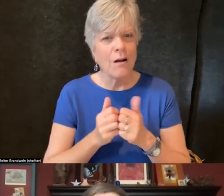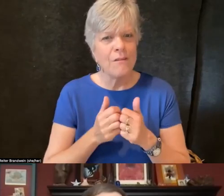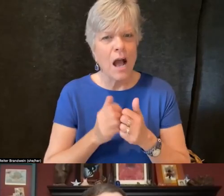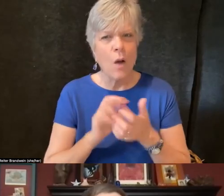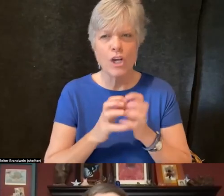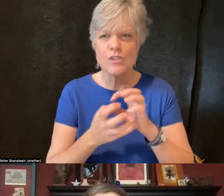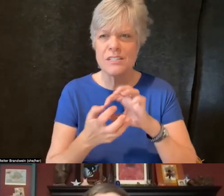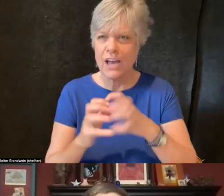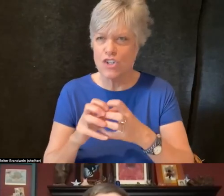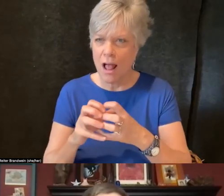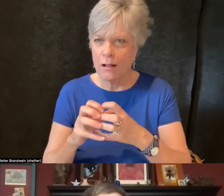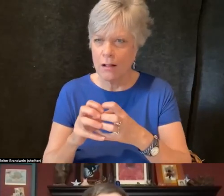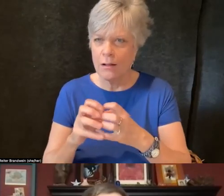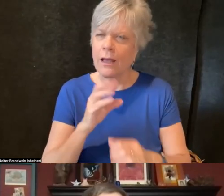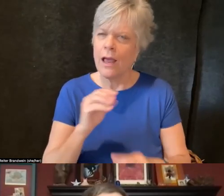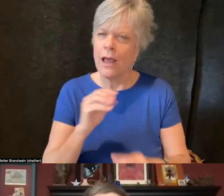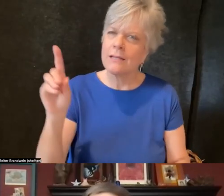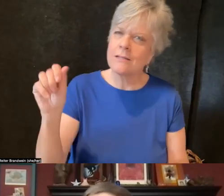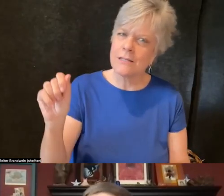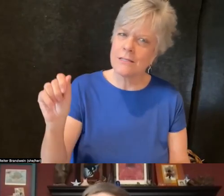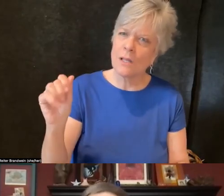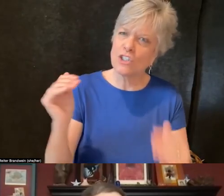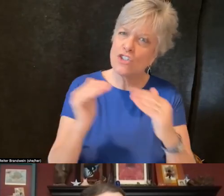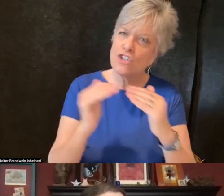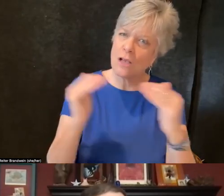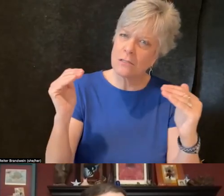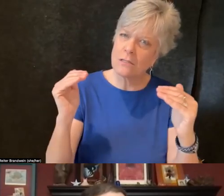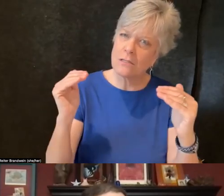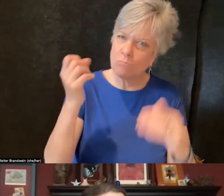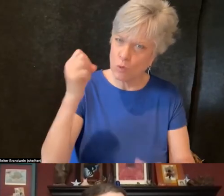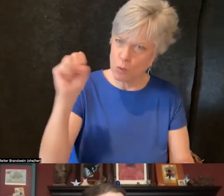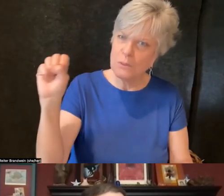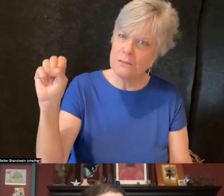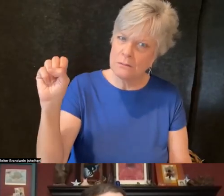and the disability justice movement can parallel